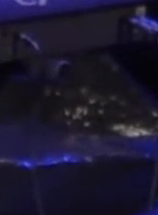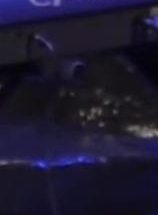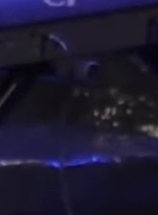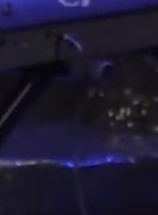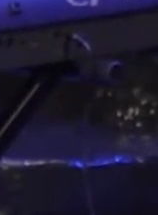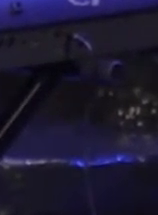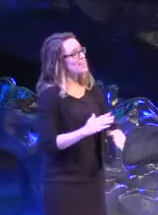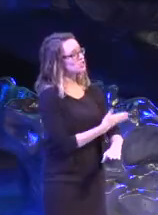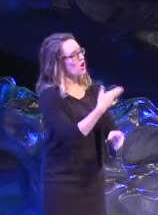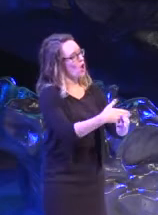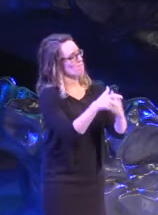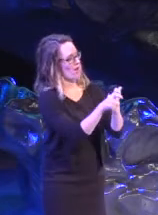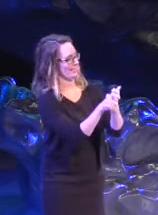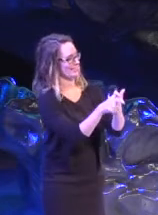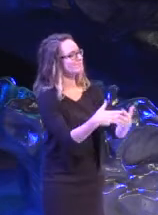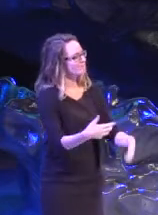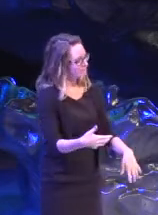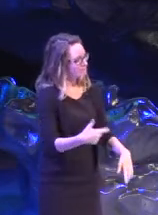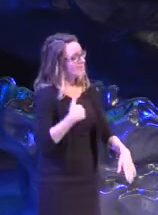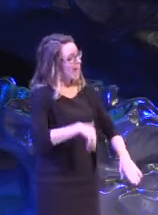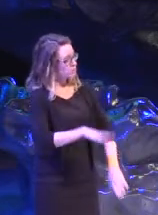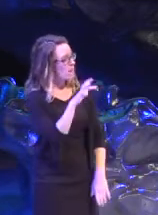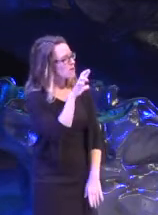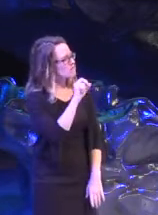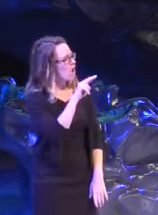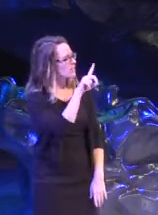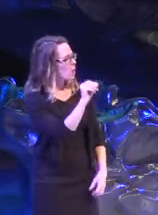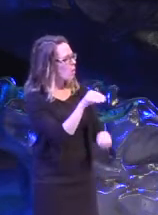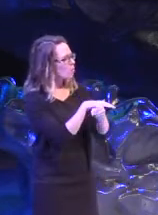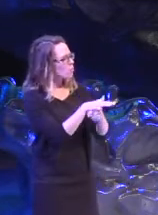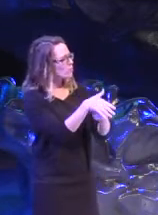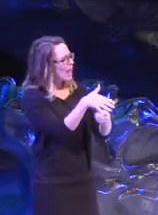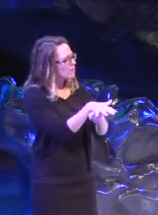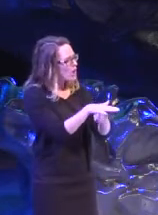So this song's called Runnin'. I grew up in Rondo. It's a neighborhood in St. Paul.